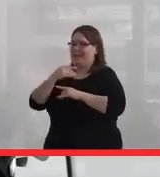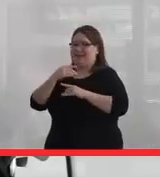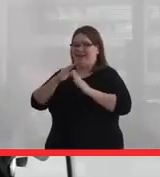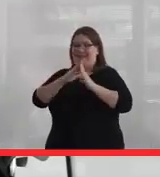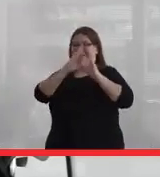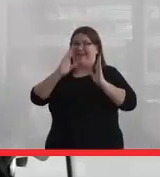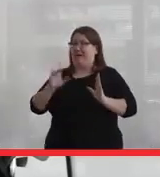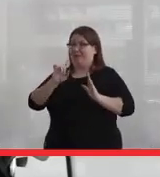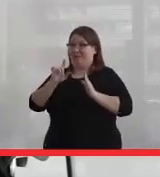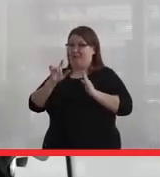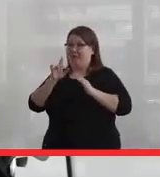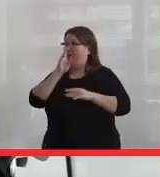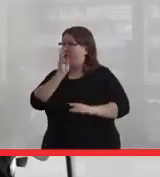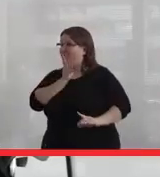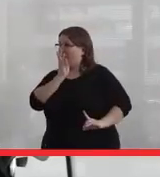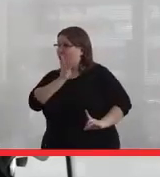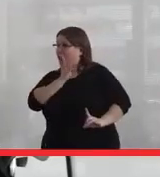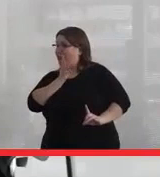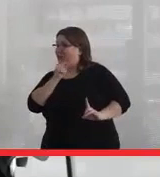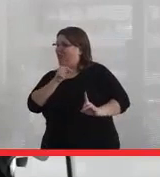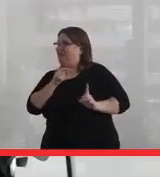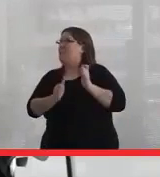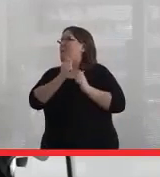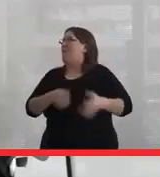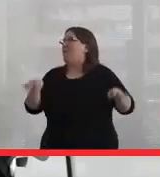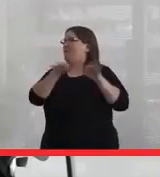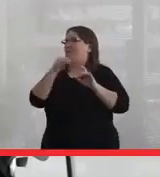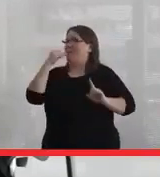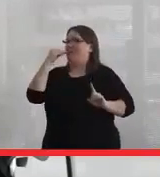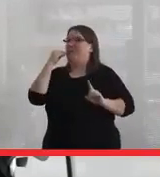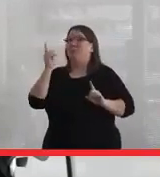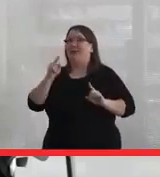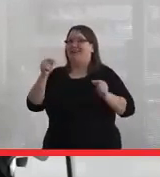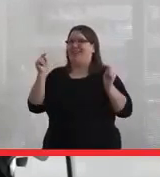pay the least amount of attention to, that's probably the most important, is this house.